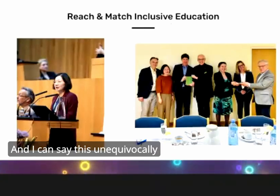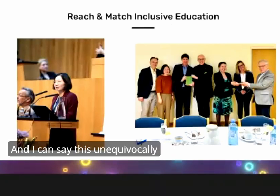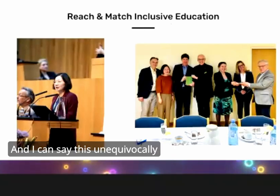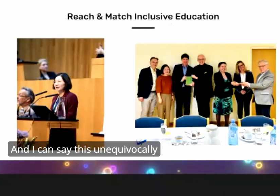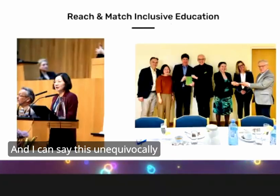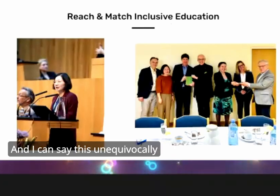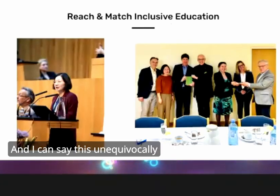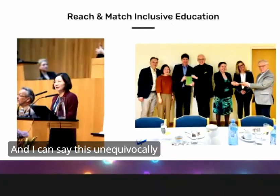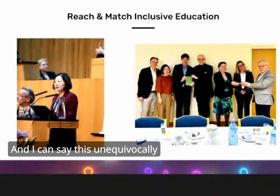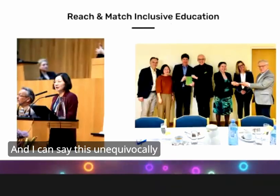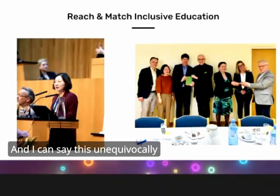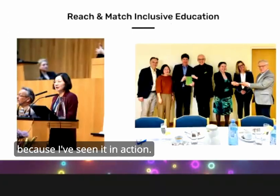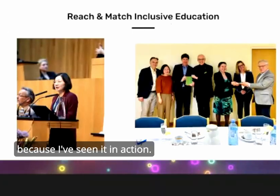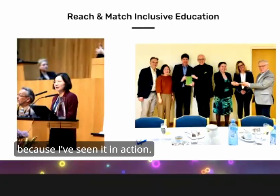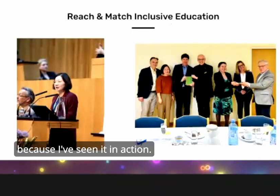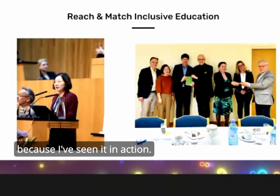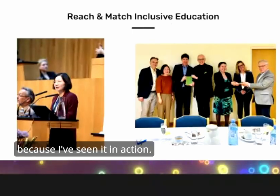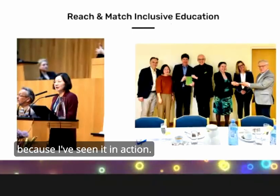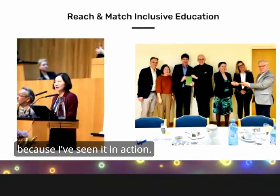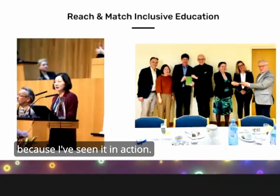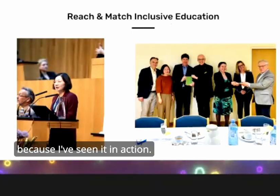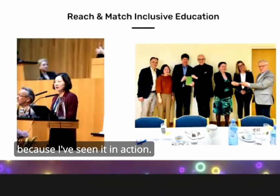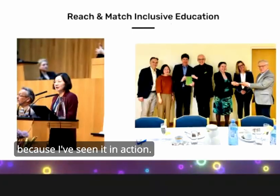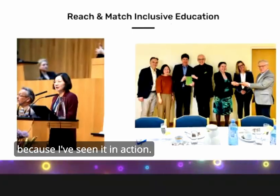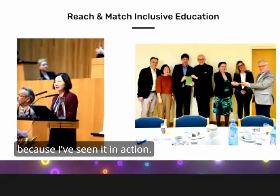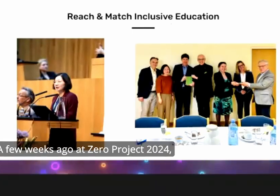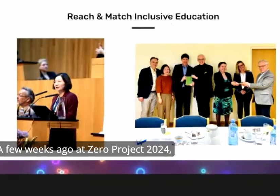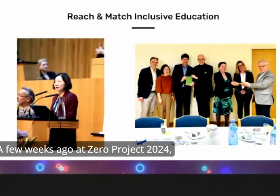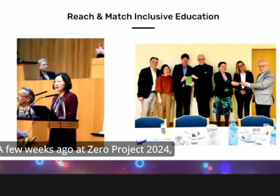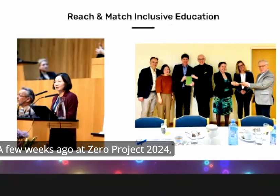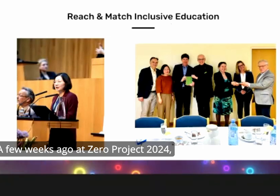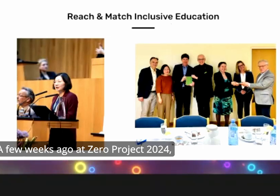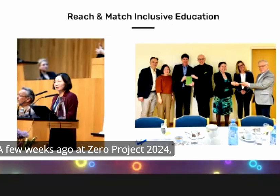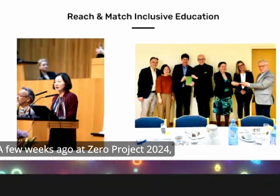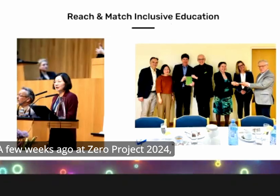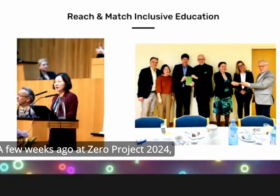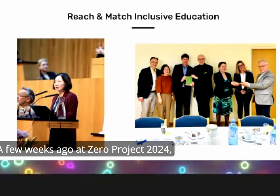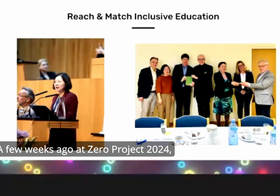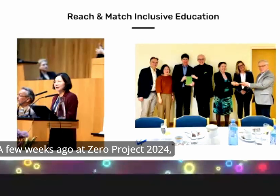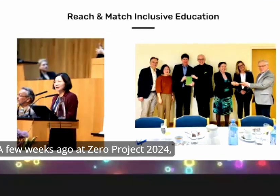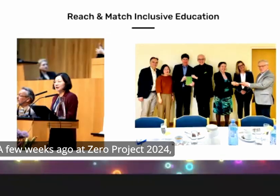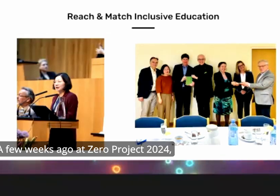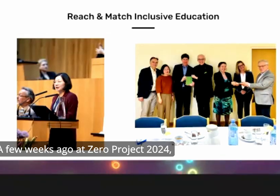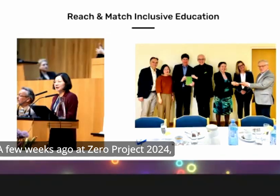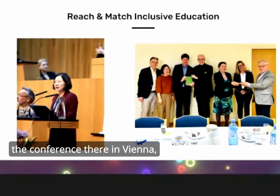and I can say this unequivocally because I've seen it in Action a few weeks ago at zero project 2024